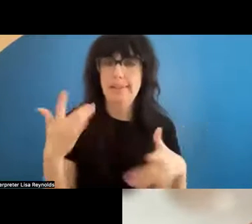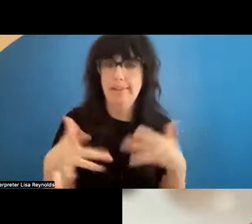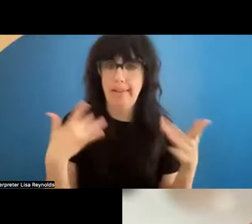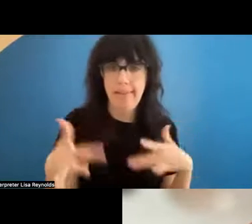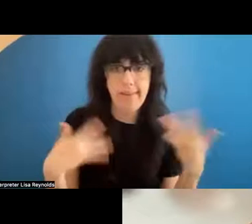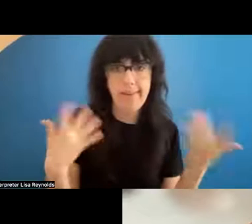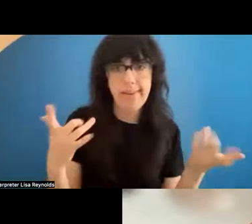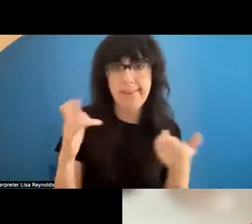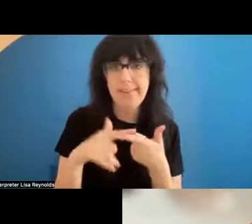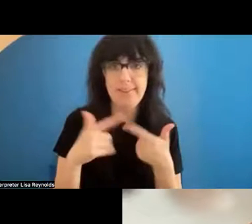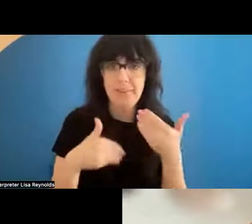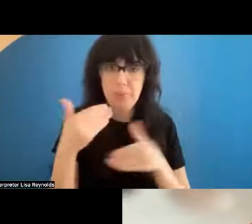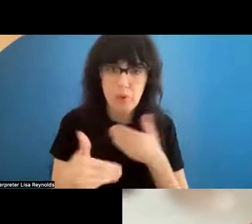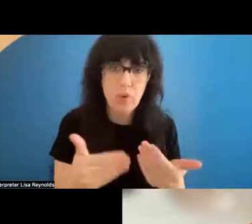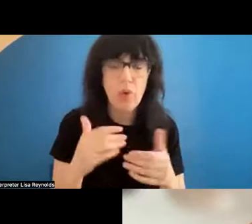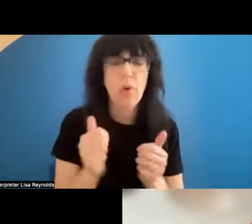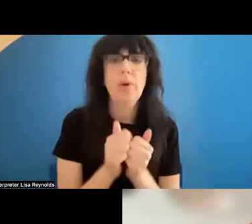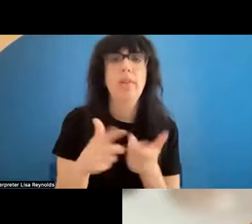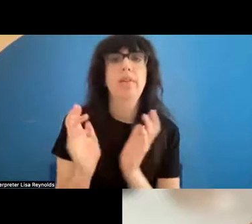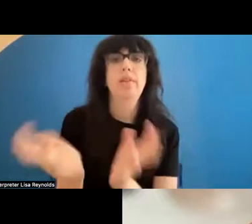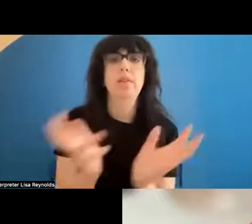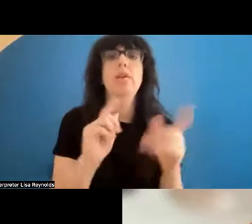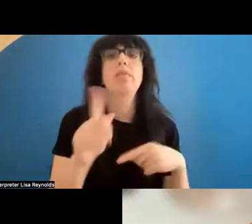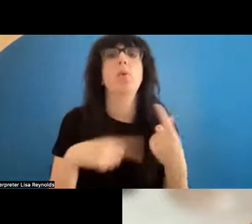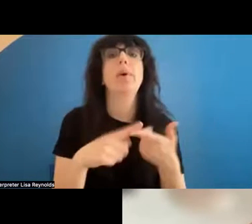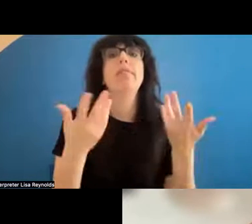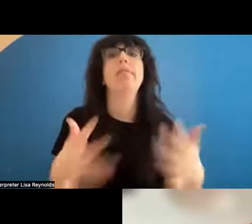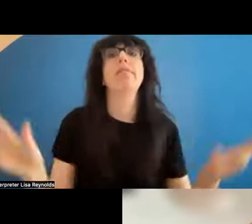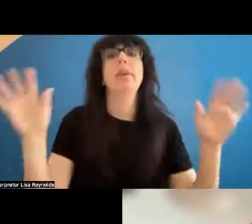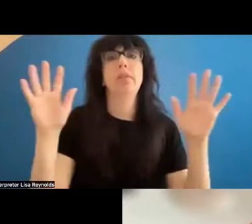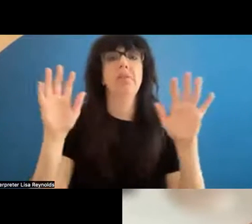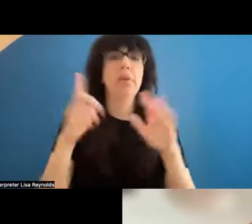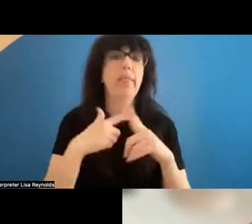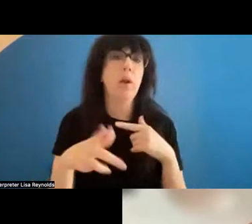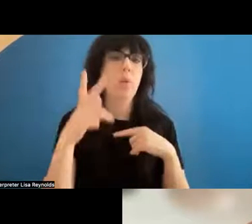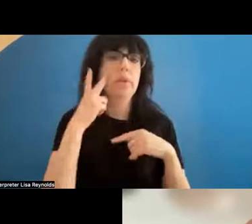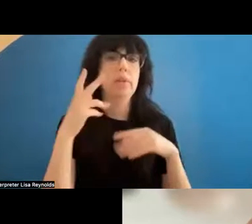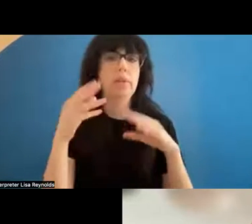with our conversation. And then after that we can unfold somewhat organically based on the questions that arise